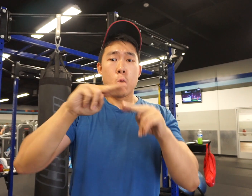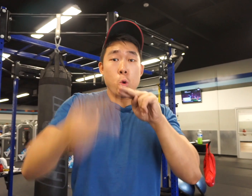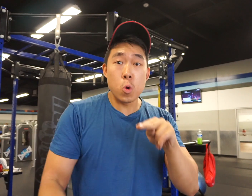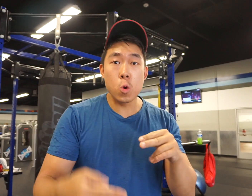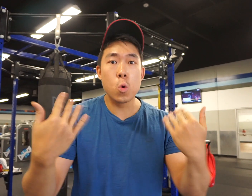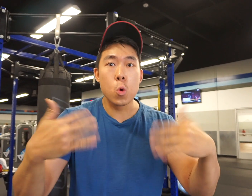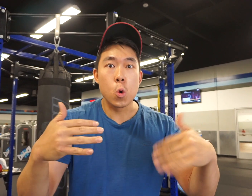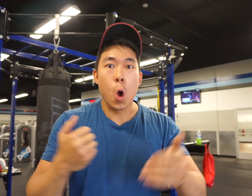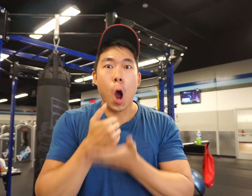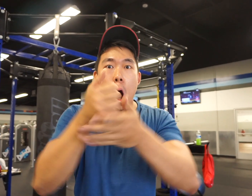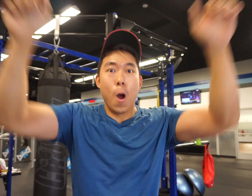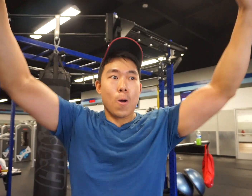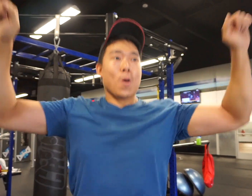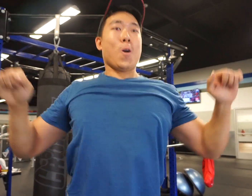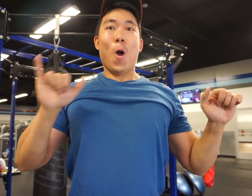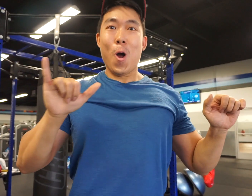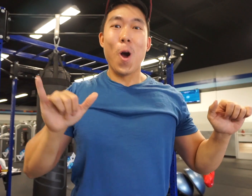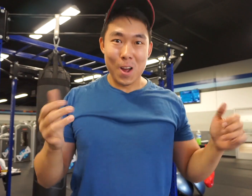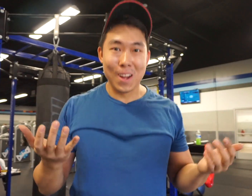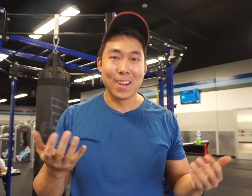If you lose weight, it’s easier to able to do a pull up.